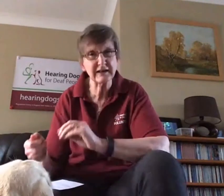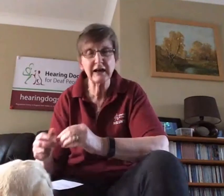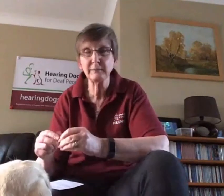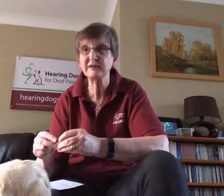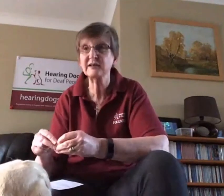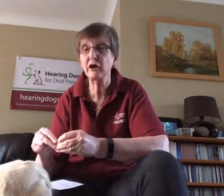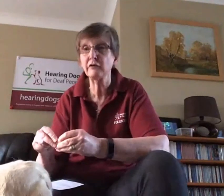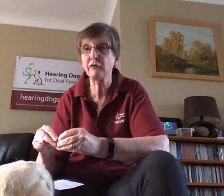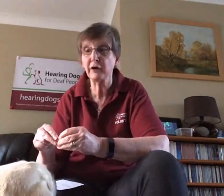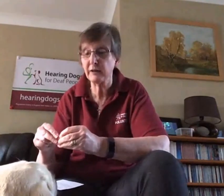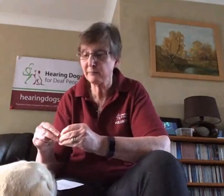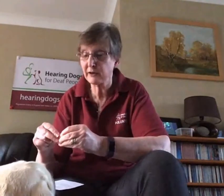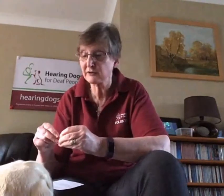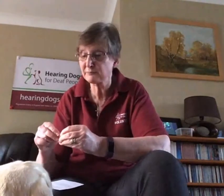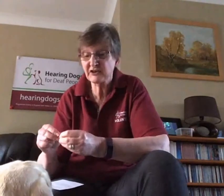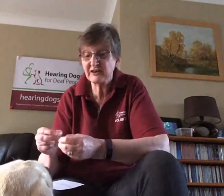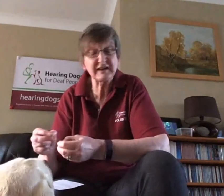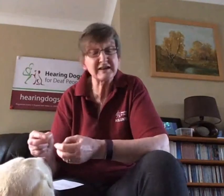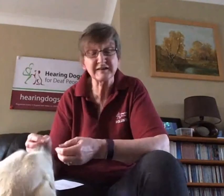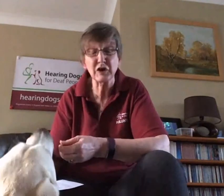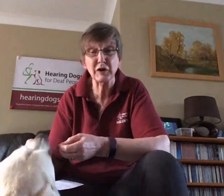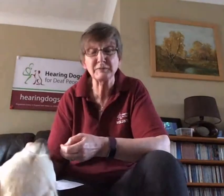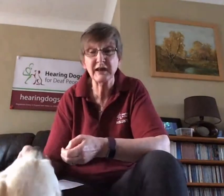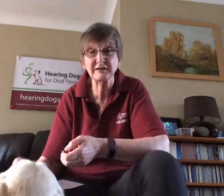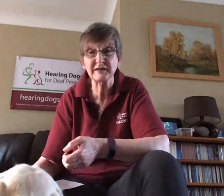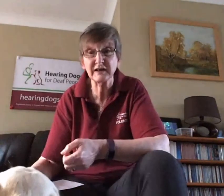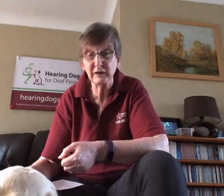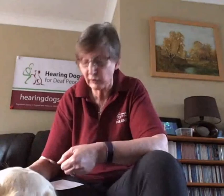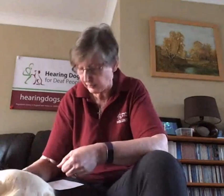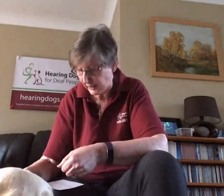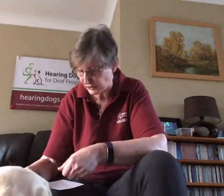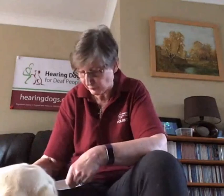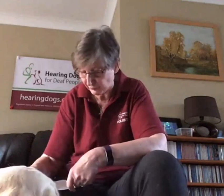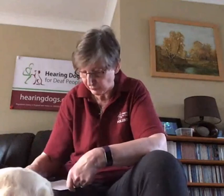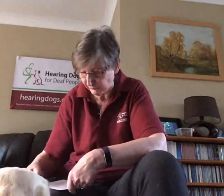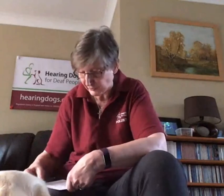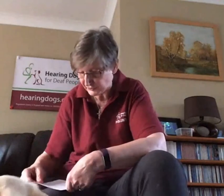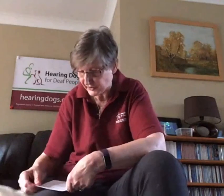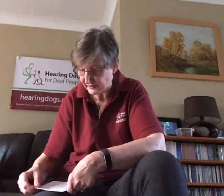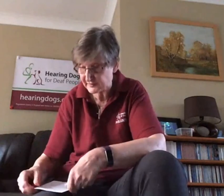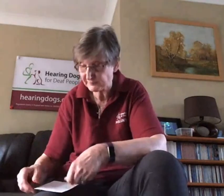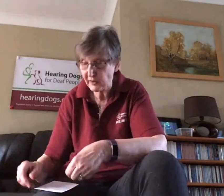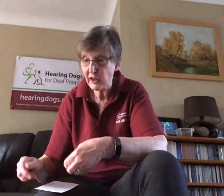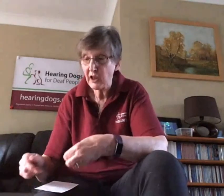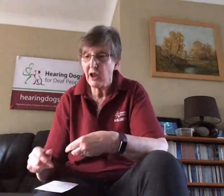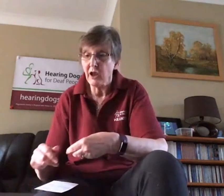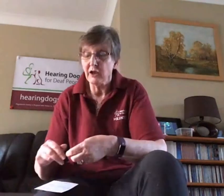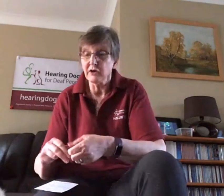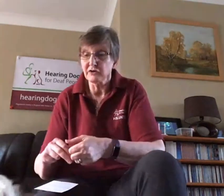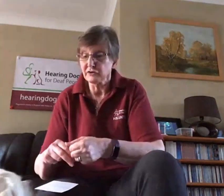bit slow for him but but just the circumstances and he will catch up with all of those things.